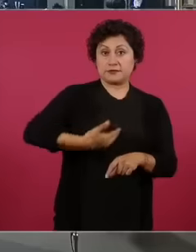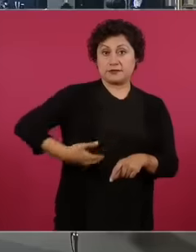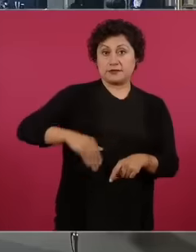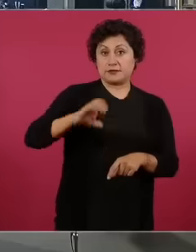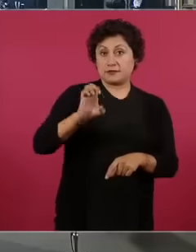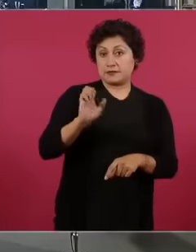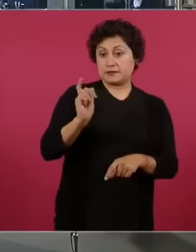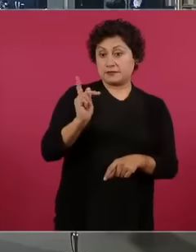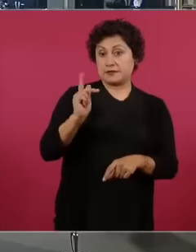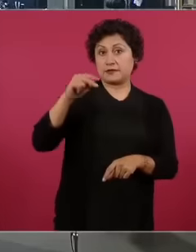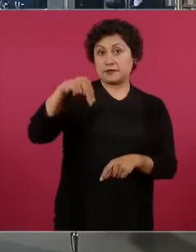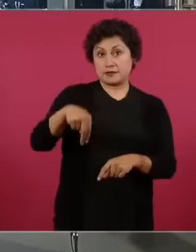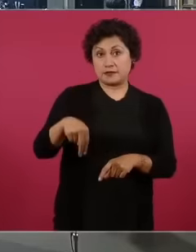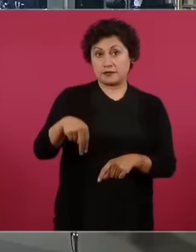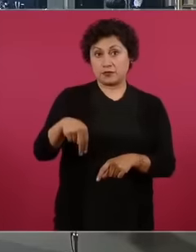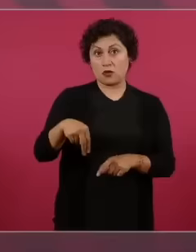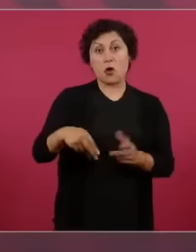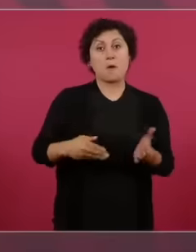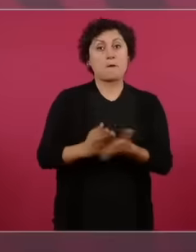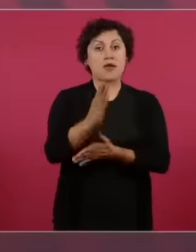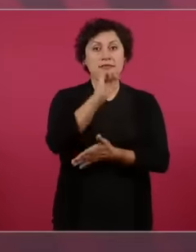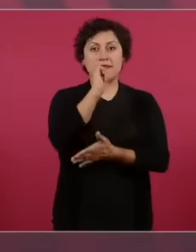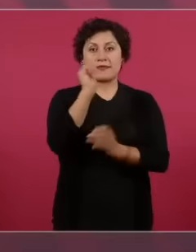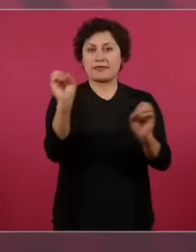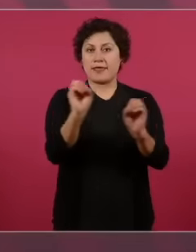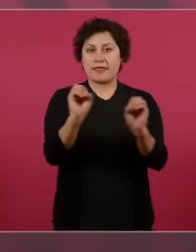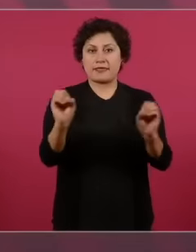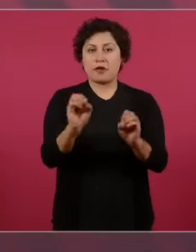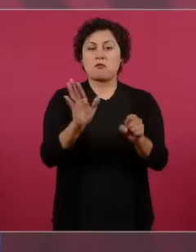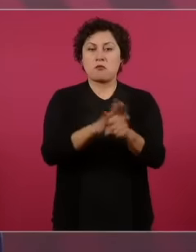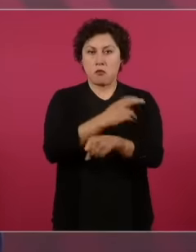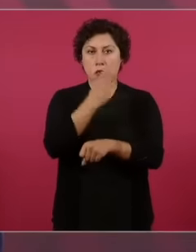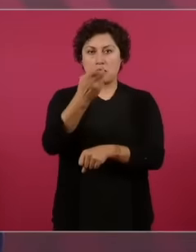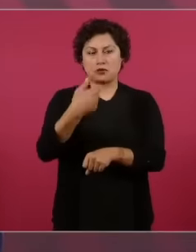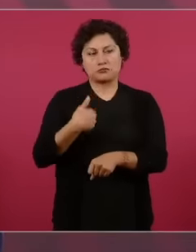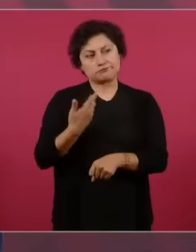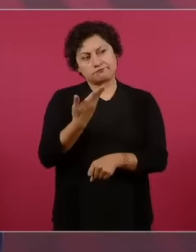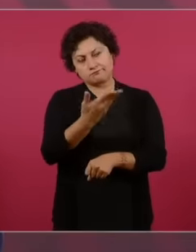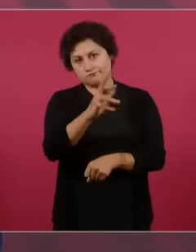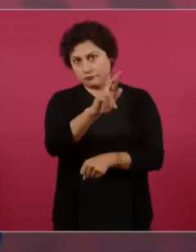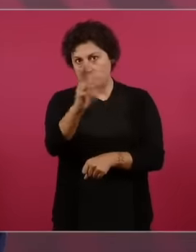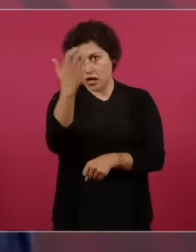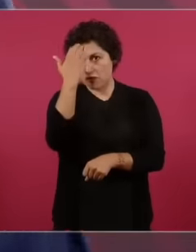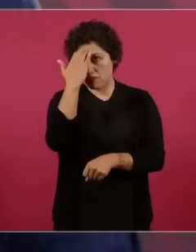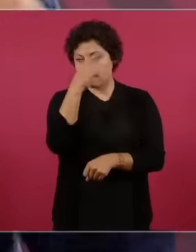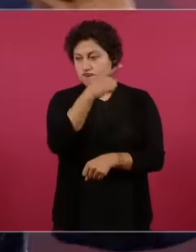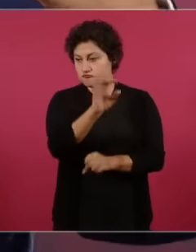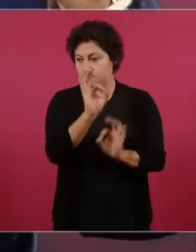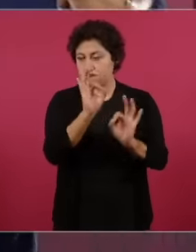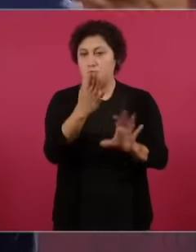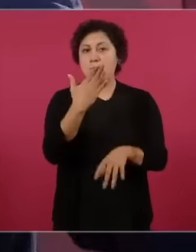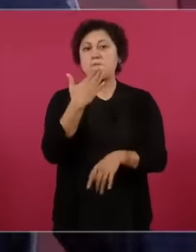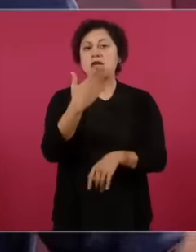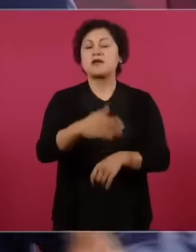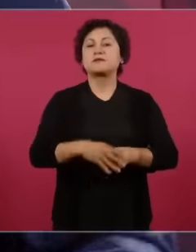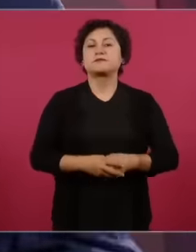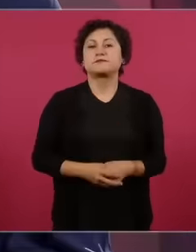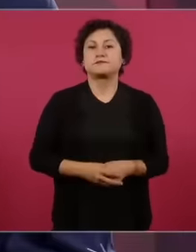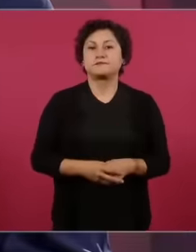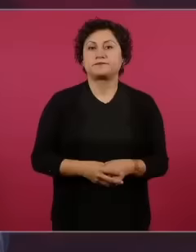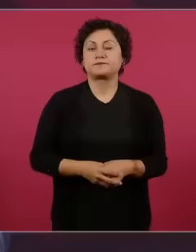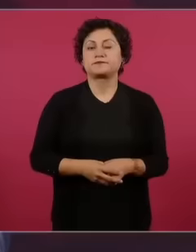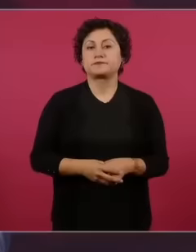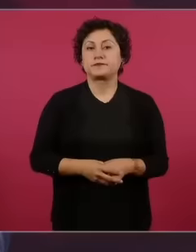So I recognized him, he didn't get involved and the other reason why I mention him is